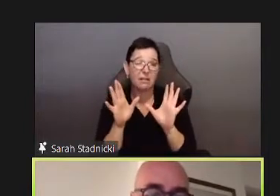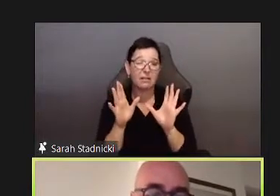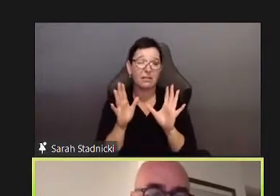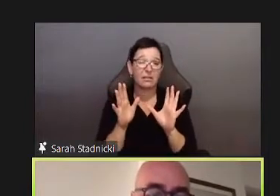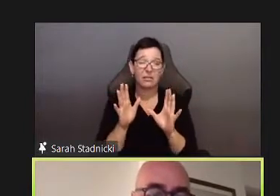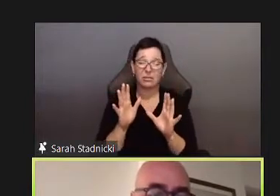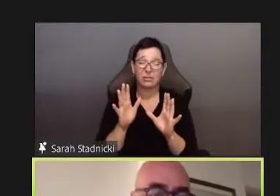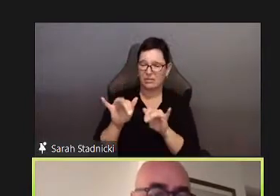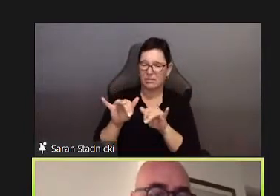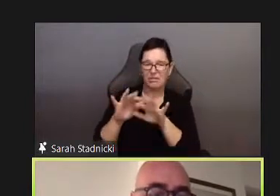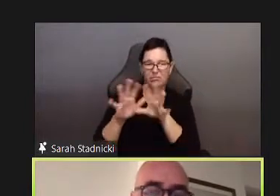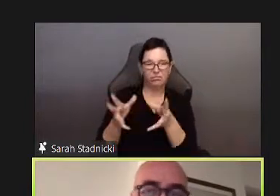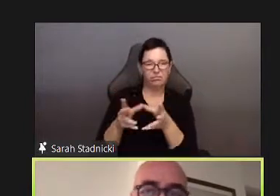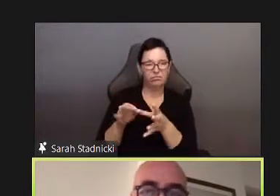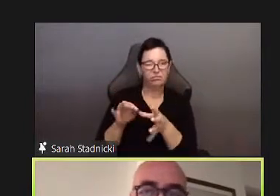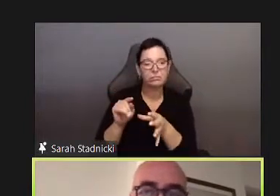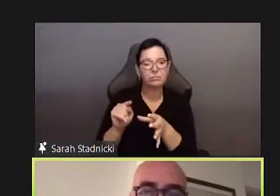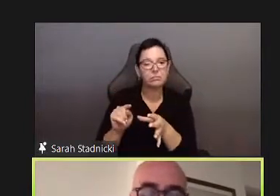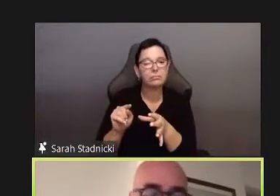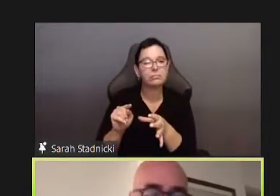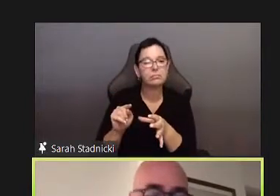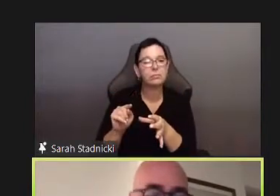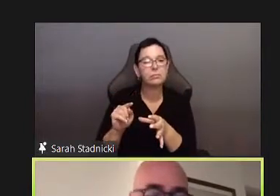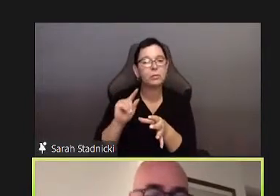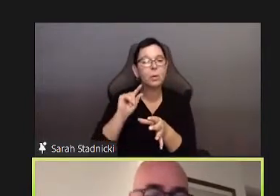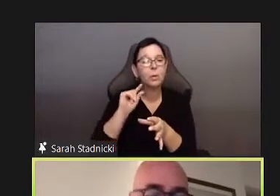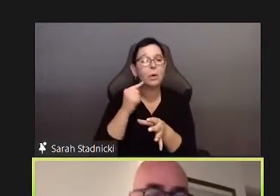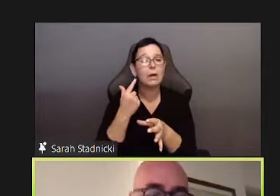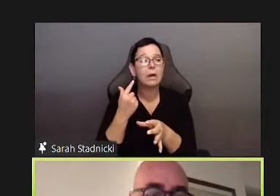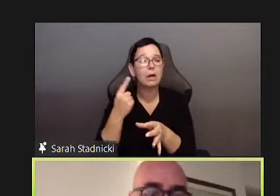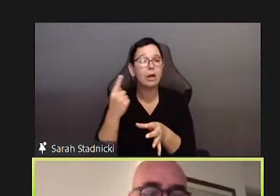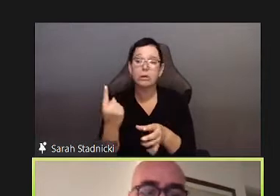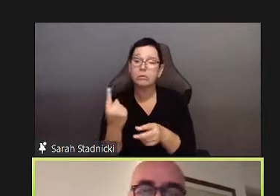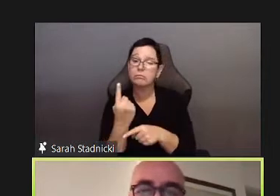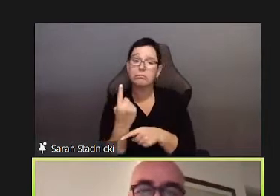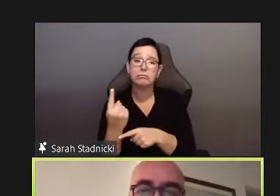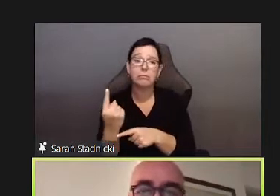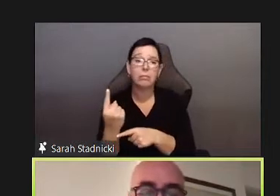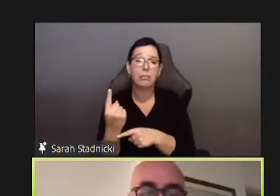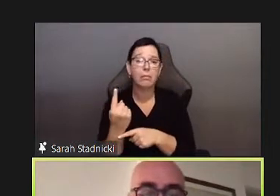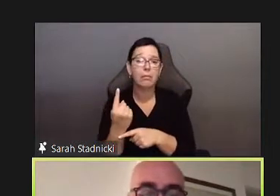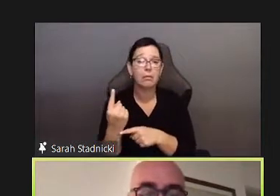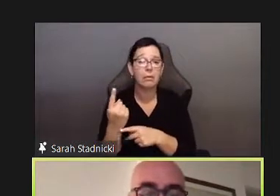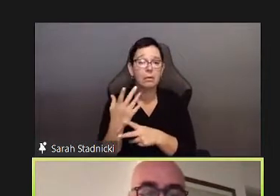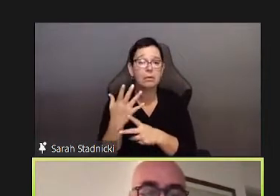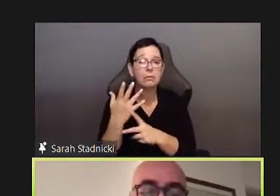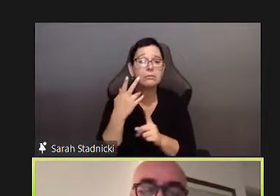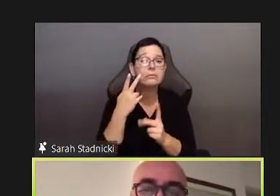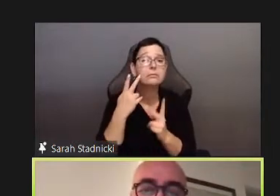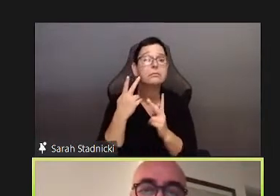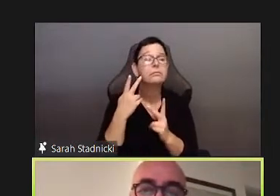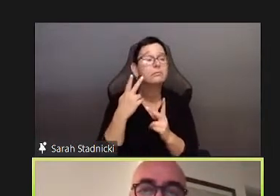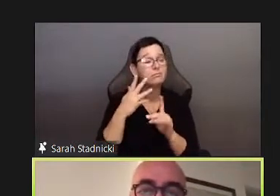Those that cannot be assimilated,